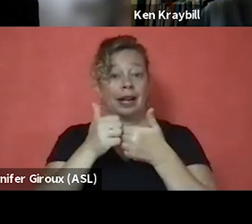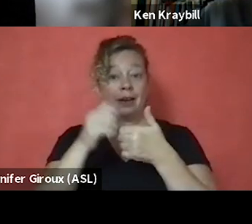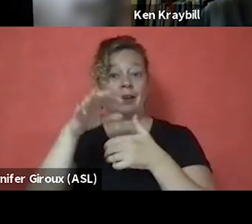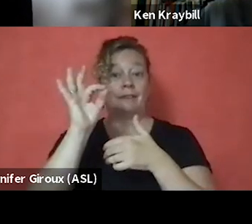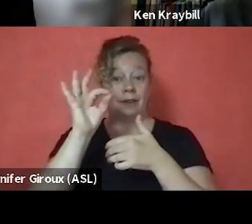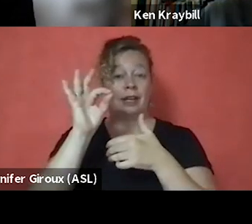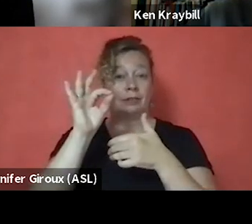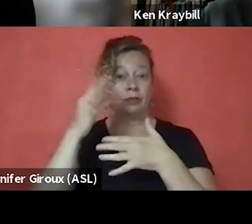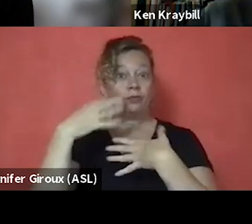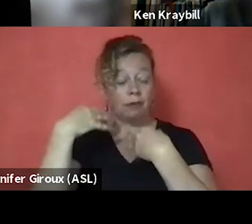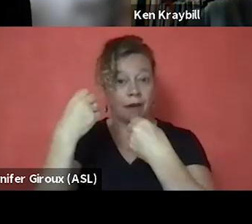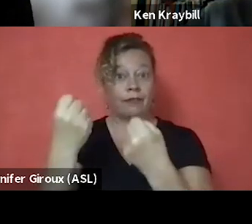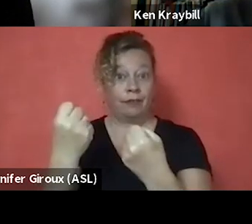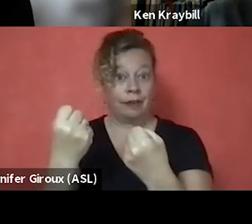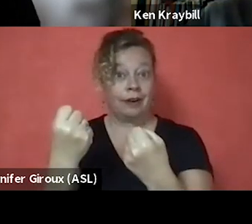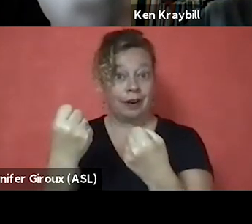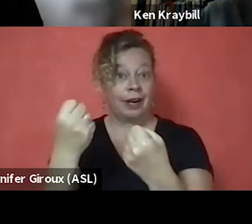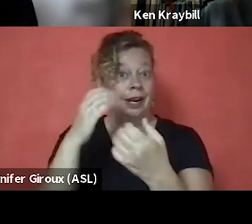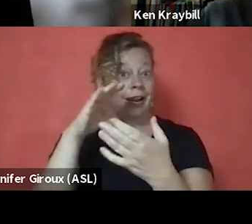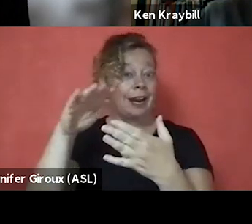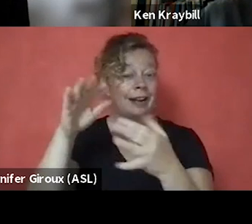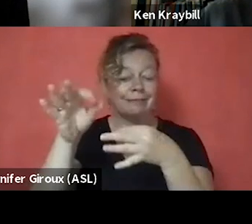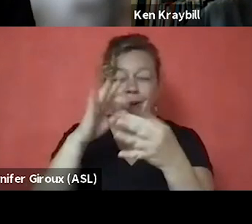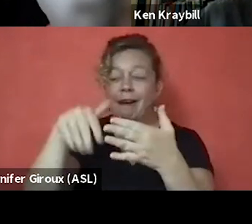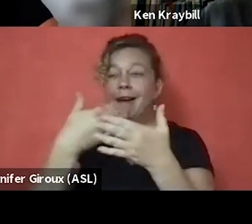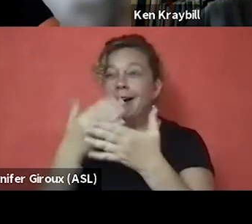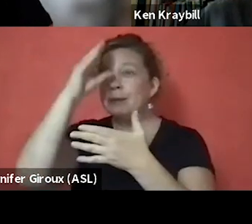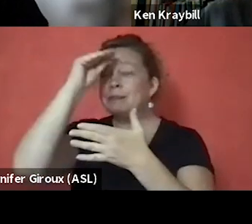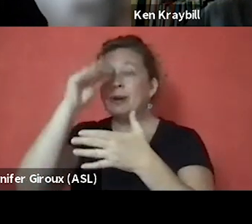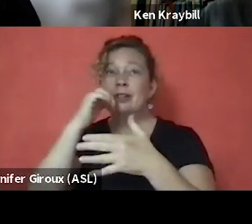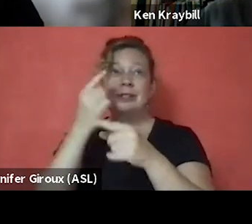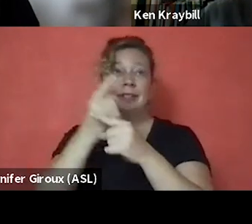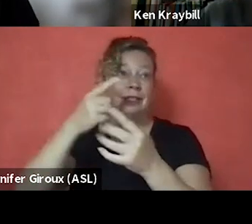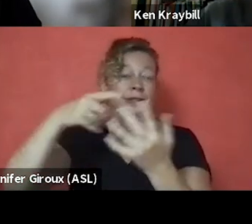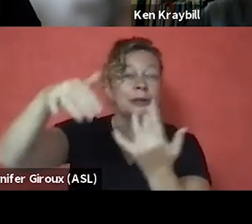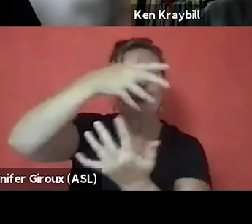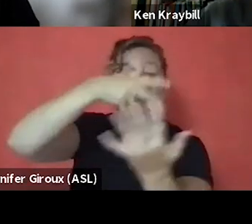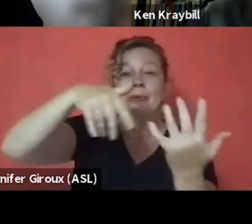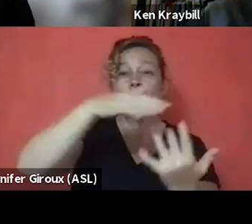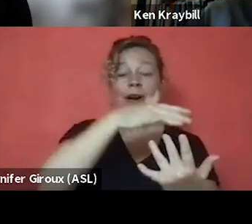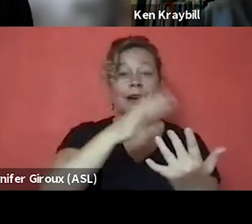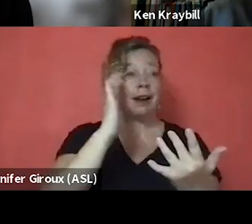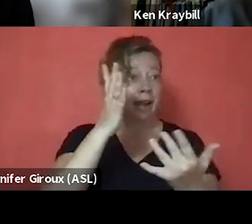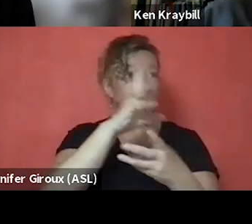and it described all of my brothers and sisters around me and how I was going to be engaging with them.